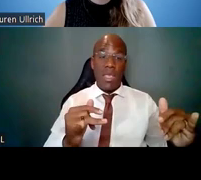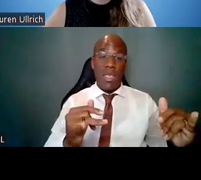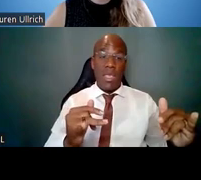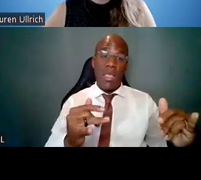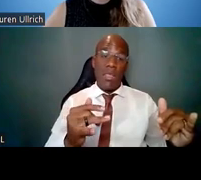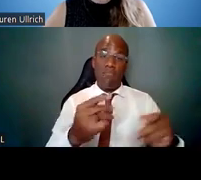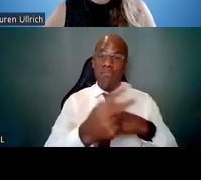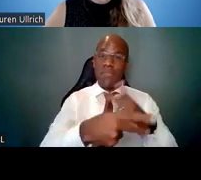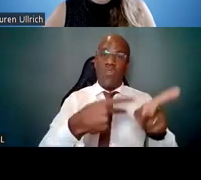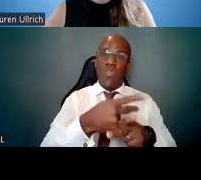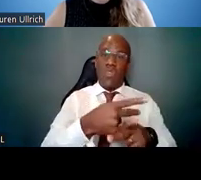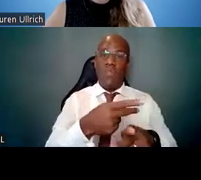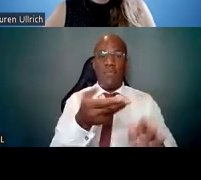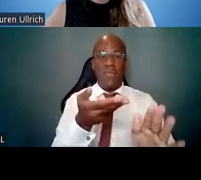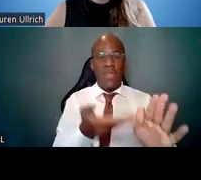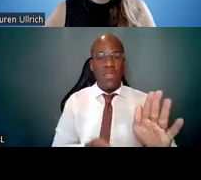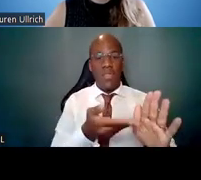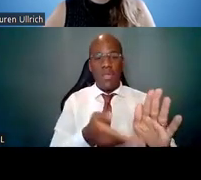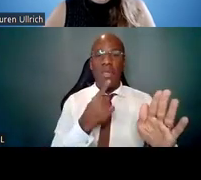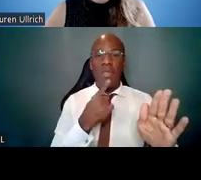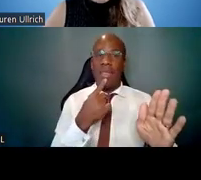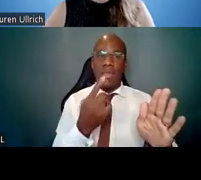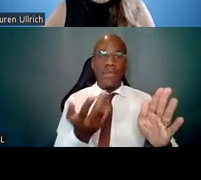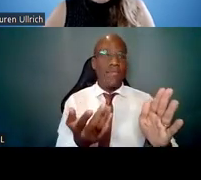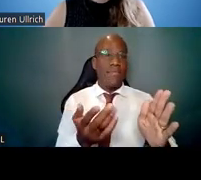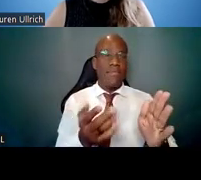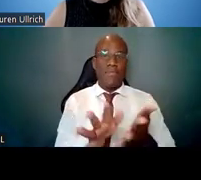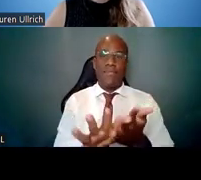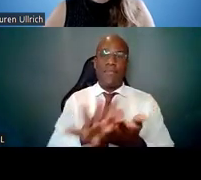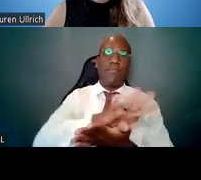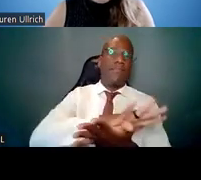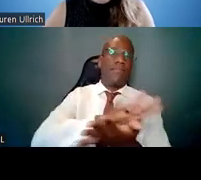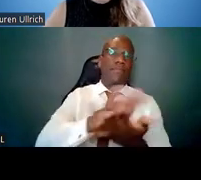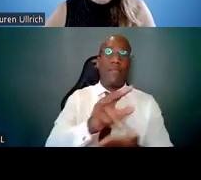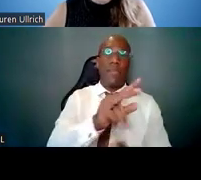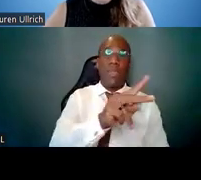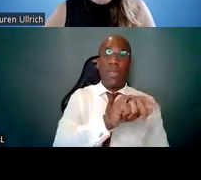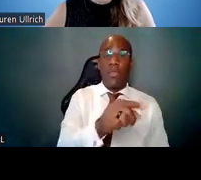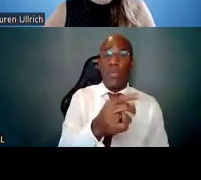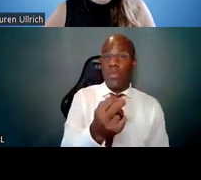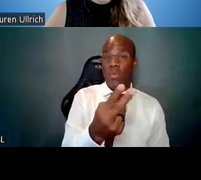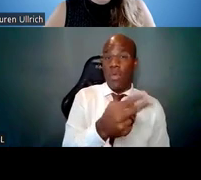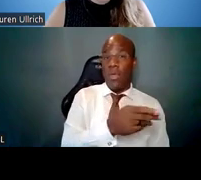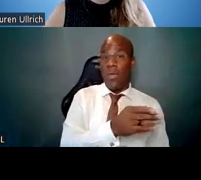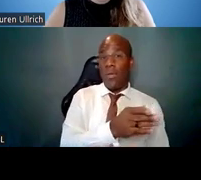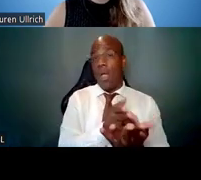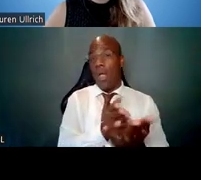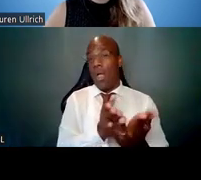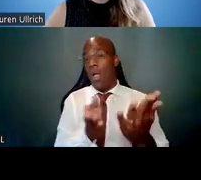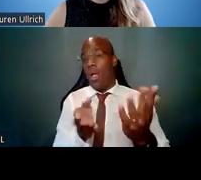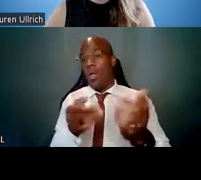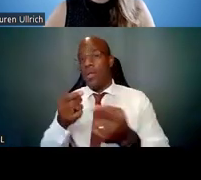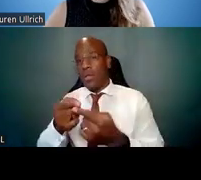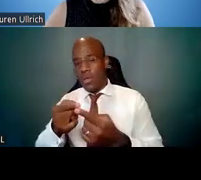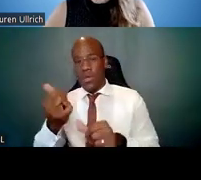really span everything from K through 12, all the way through junior faculty. Of course different ICs